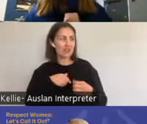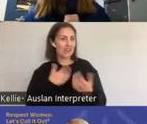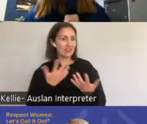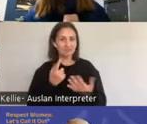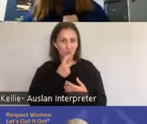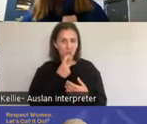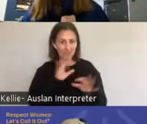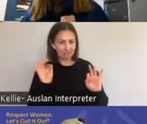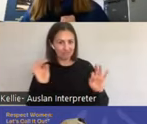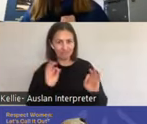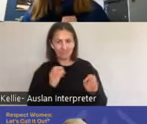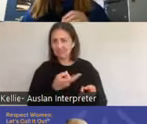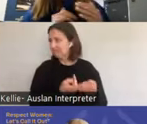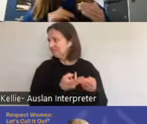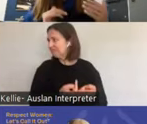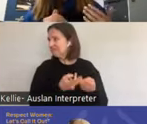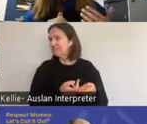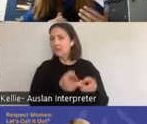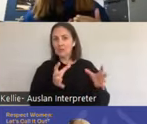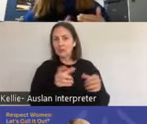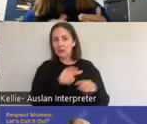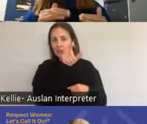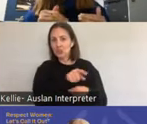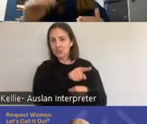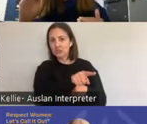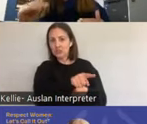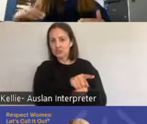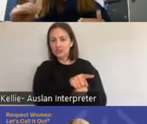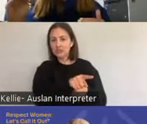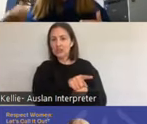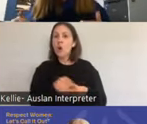Or, but they actually did figure out that people with clitorises could have multiple orgasms.